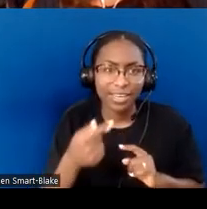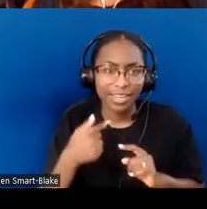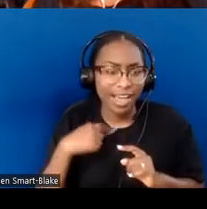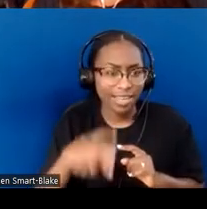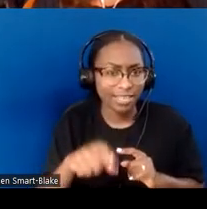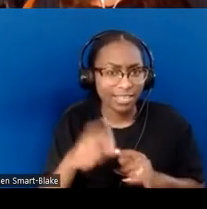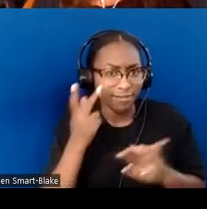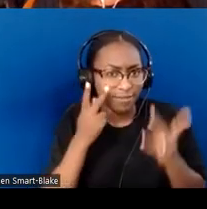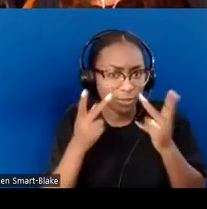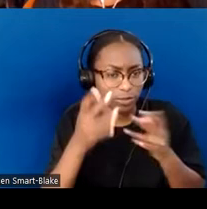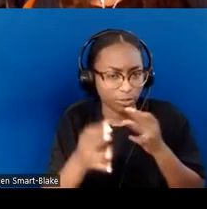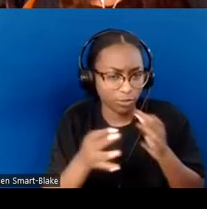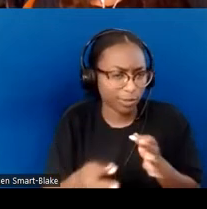who isn't on the phone but can't see the screen.